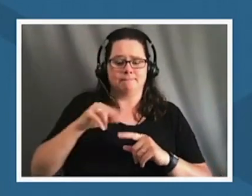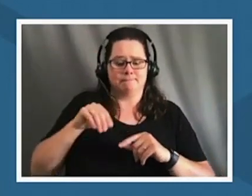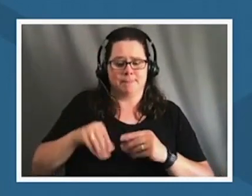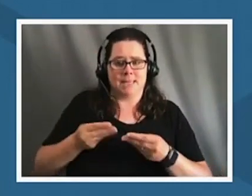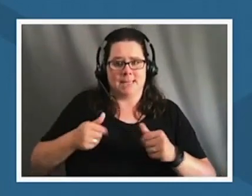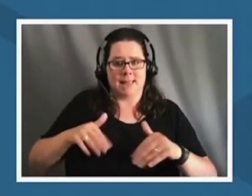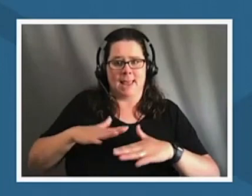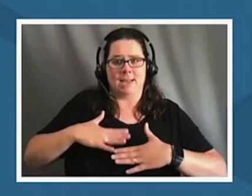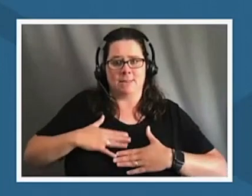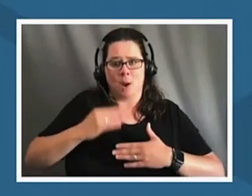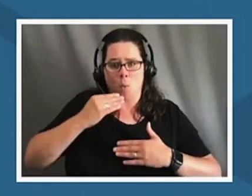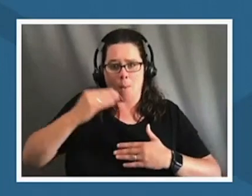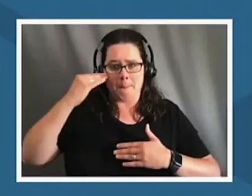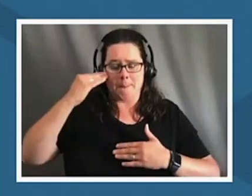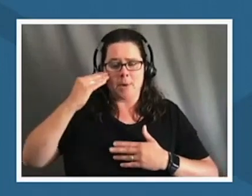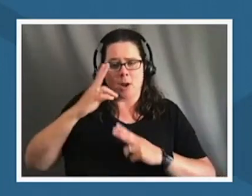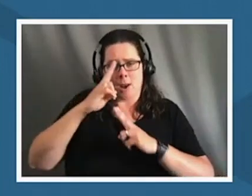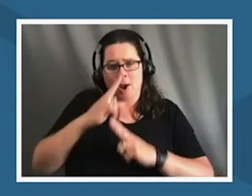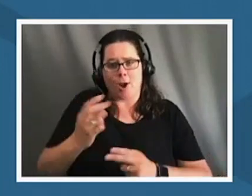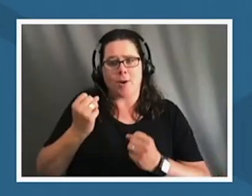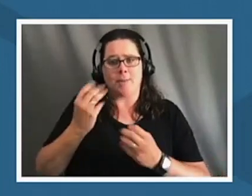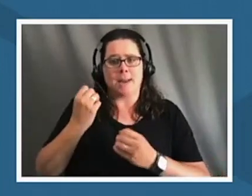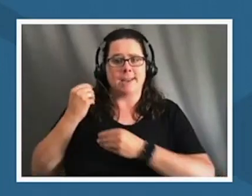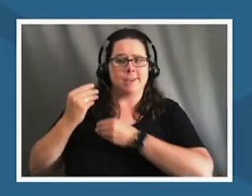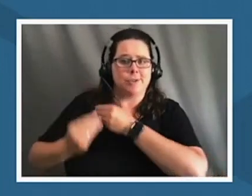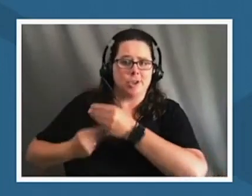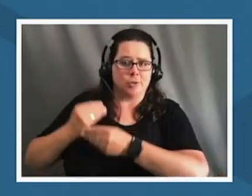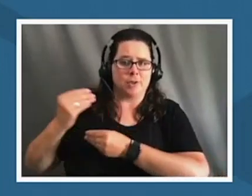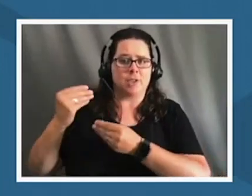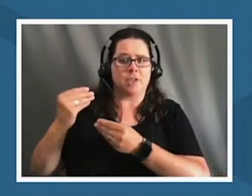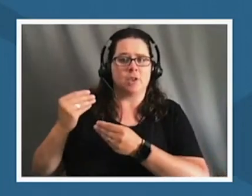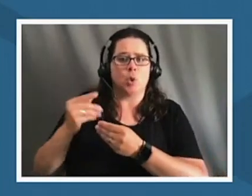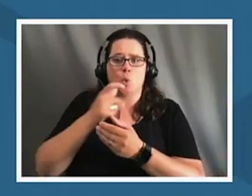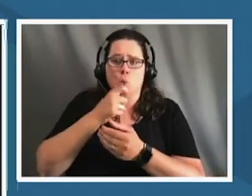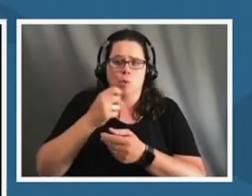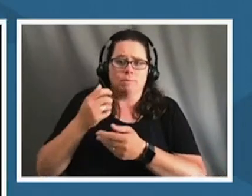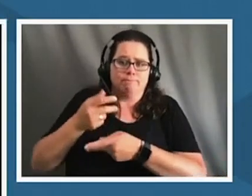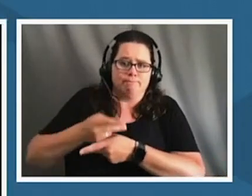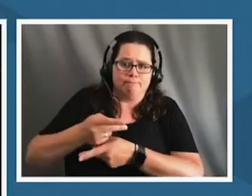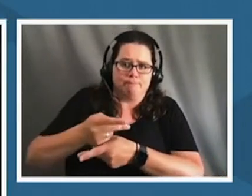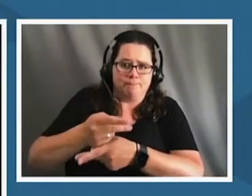all the many generations of stewards of this land